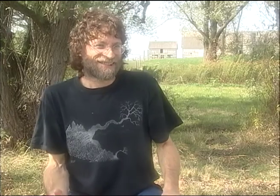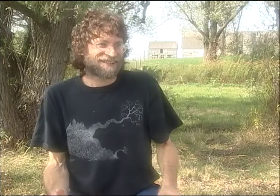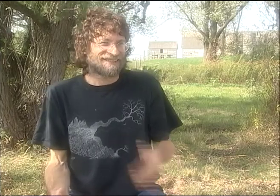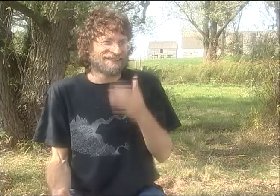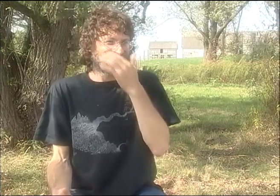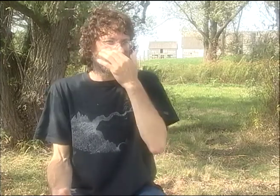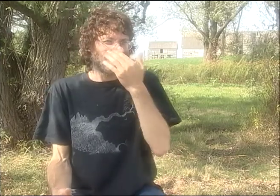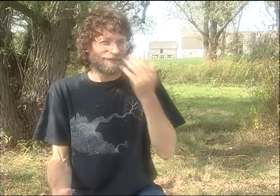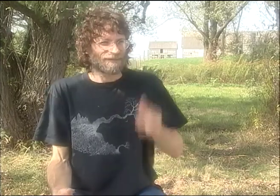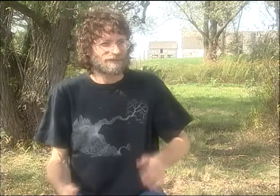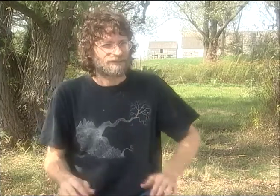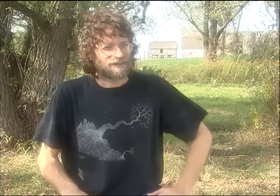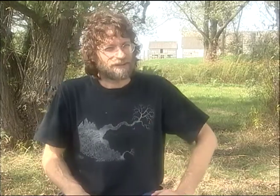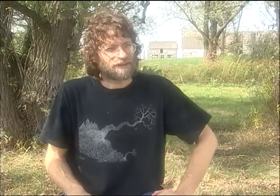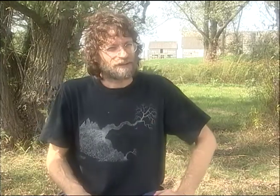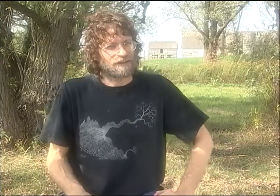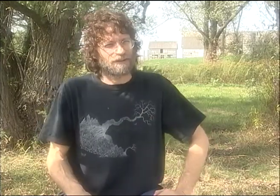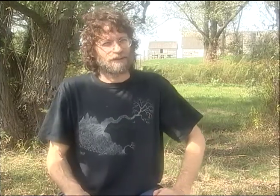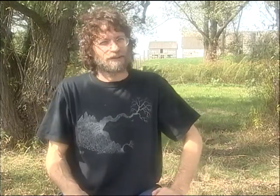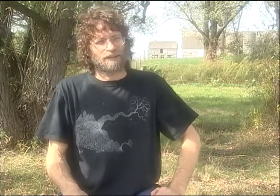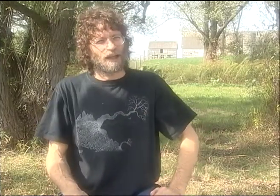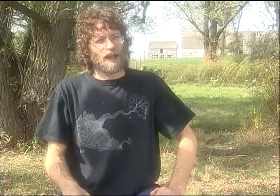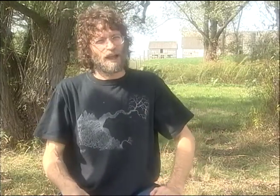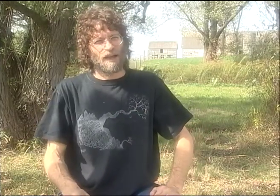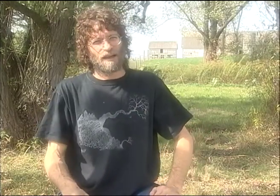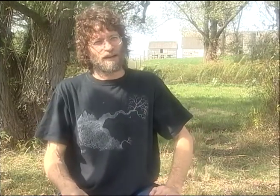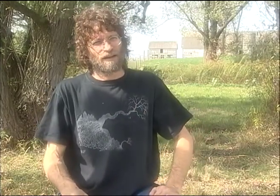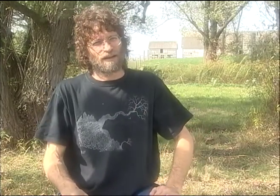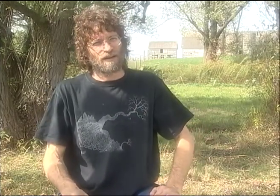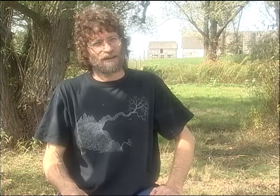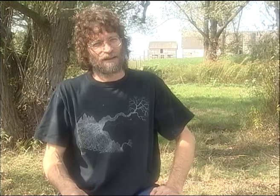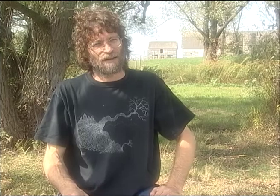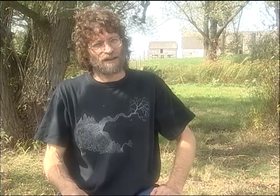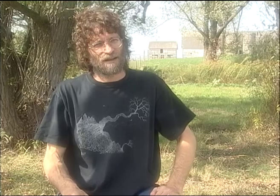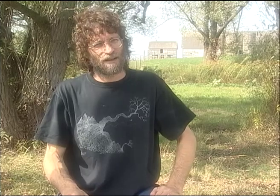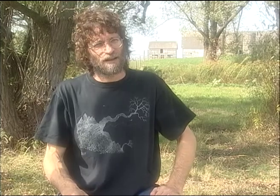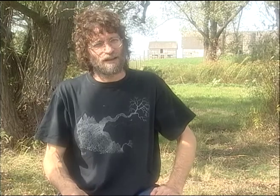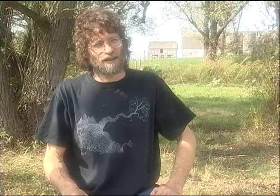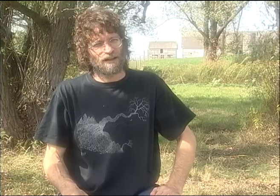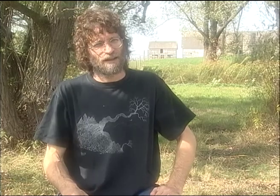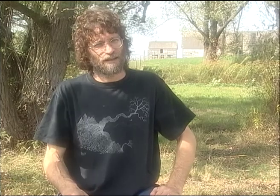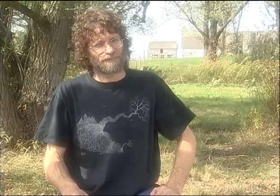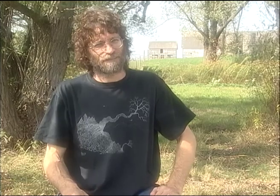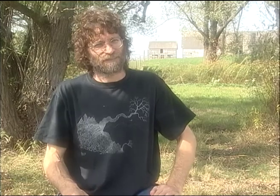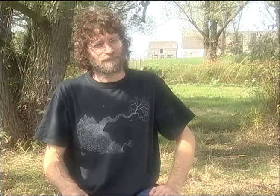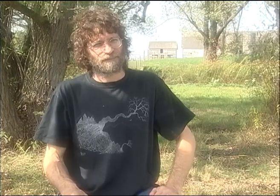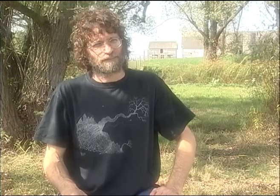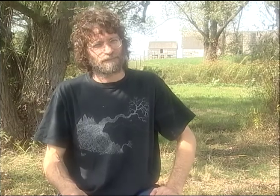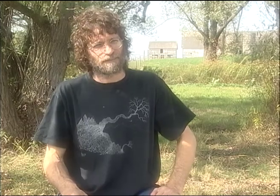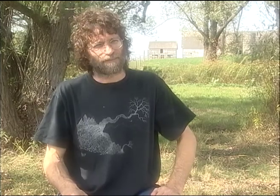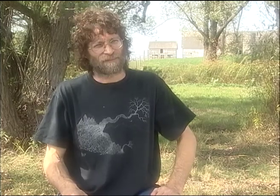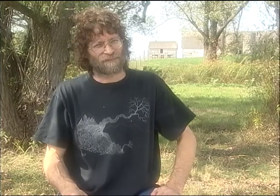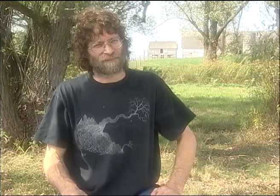AND THAT KIND OF STARTED ME ON MY PATH OF BEING AN IMAGE PERSON EVEN IN SIGN LANGUAGE